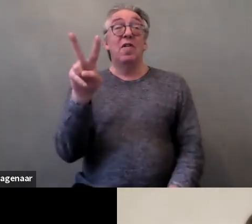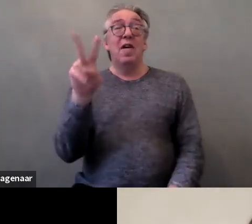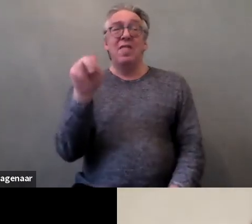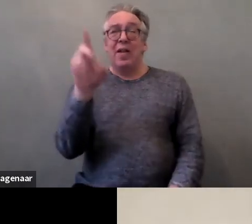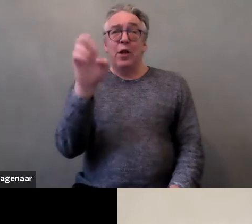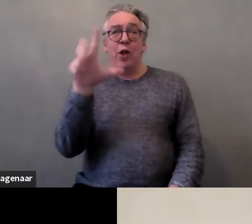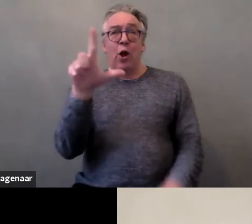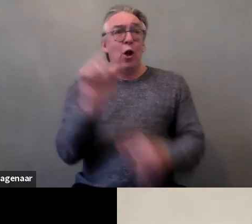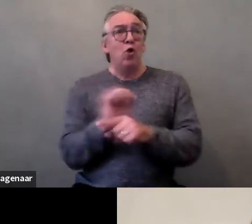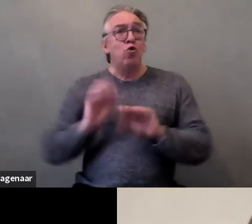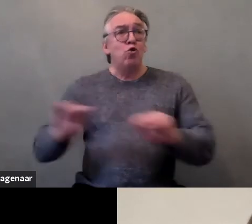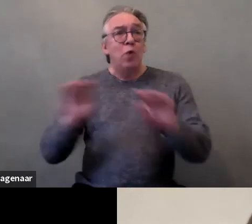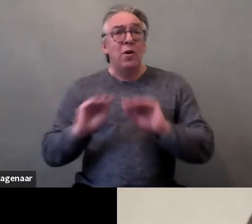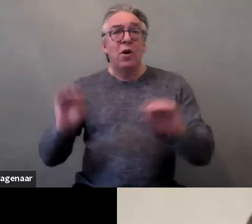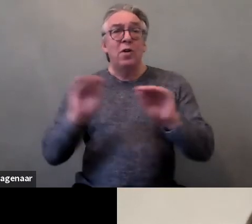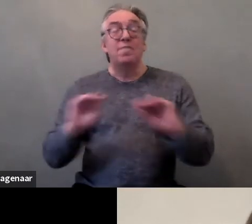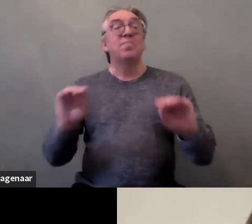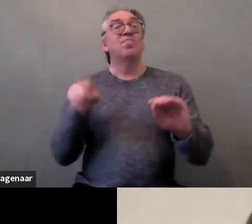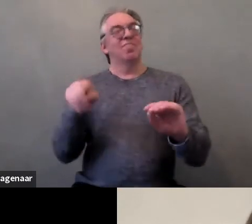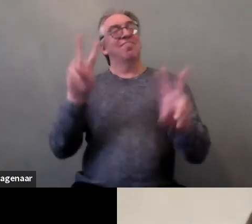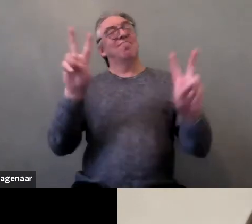and assertiveness training for women and girls.